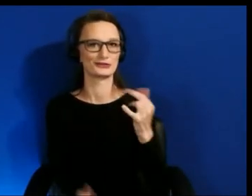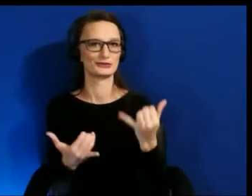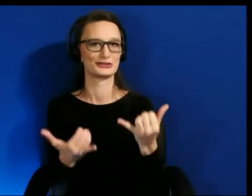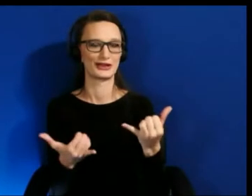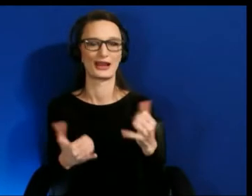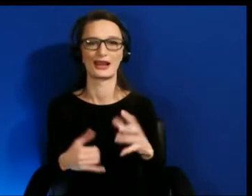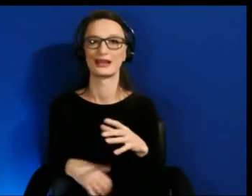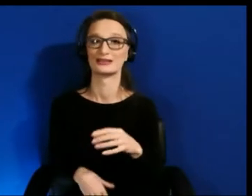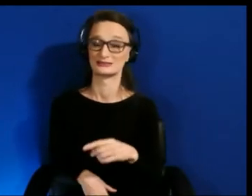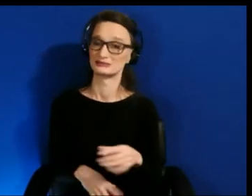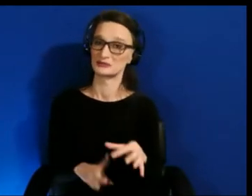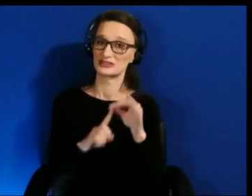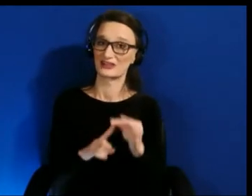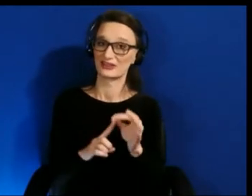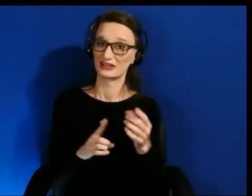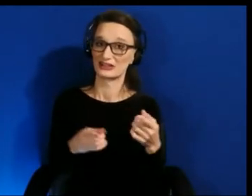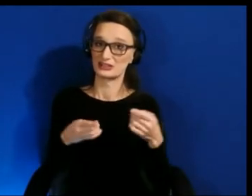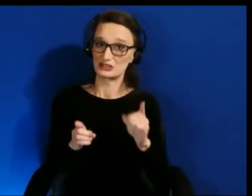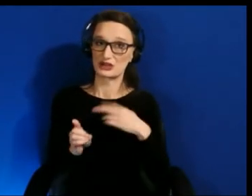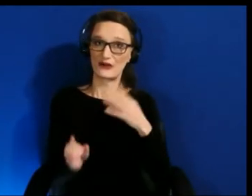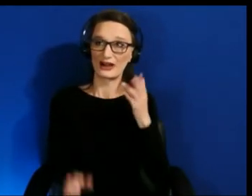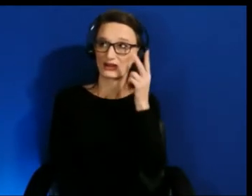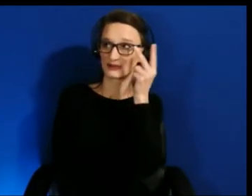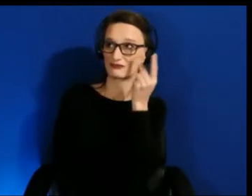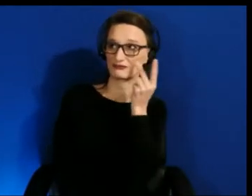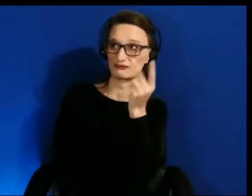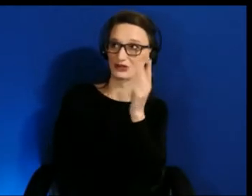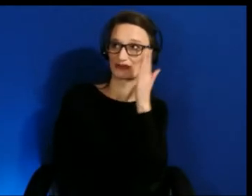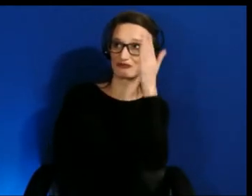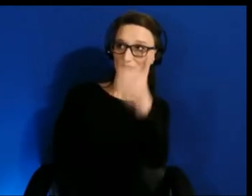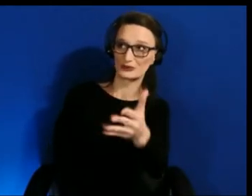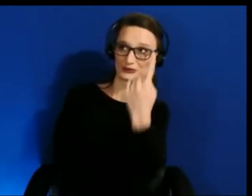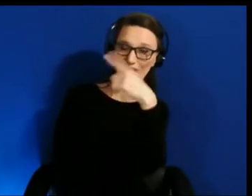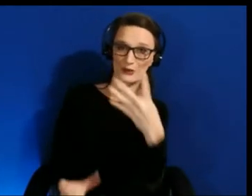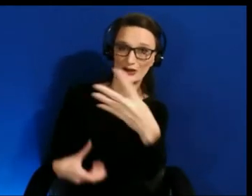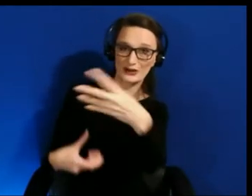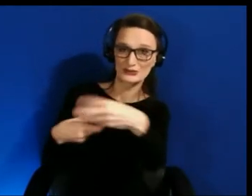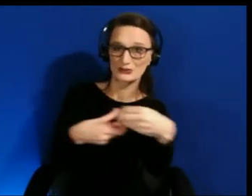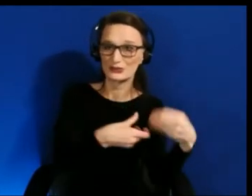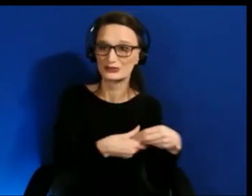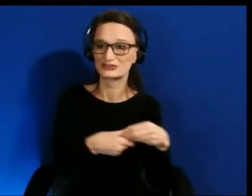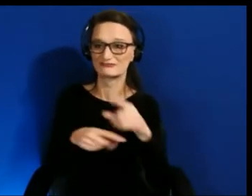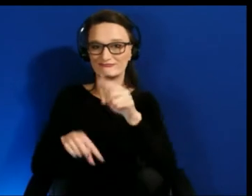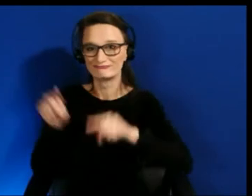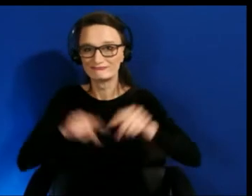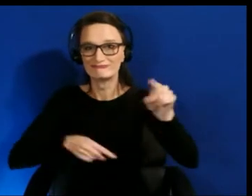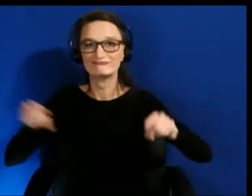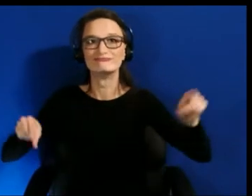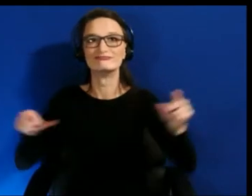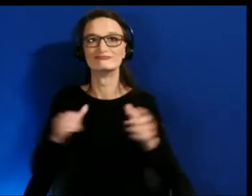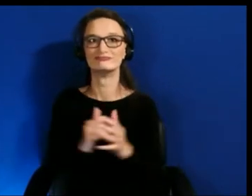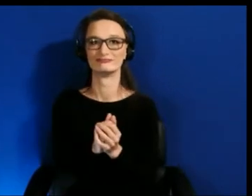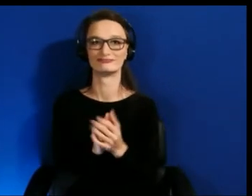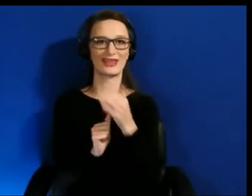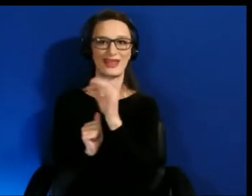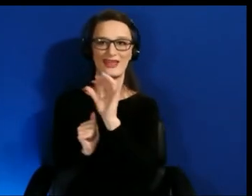future of the inclusion of the different senses and its relationship to inclusive